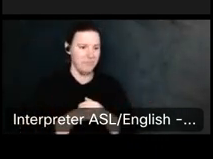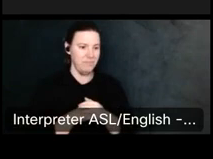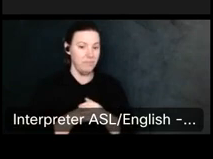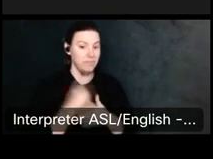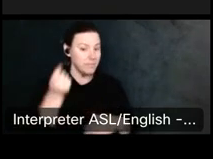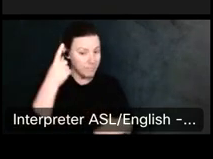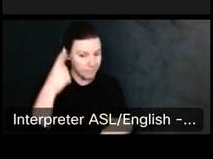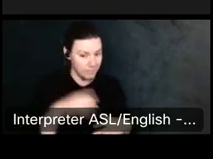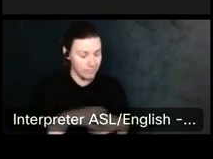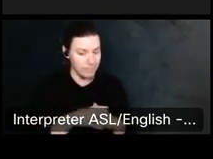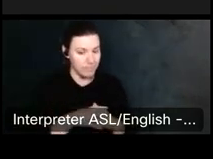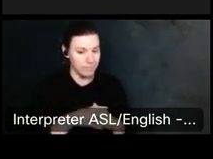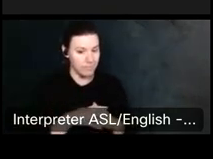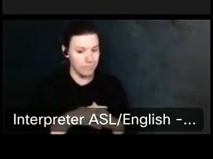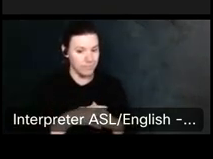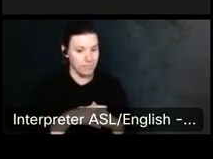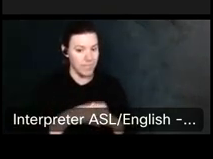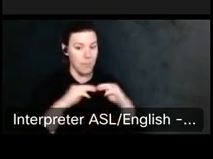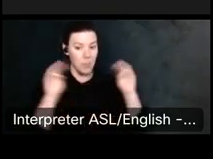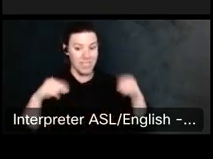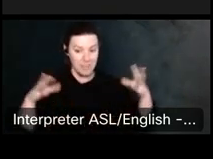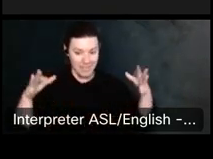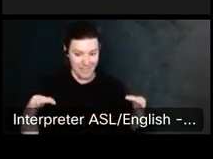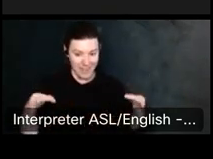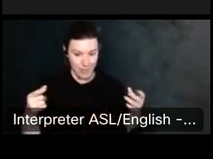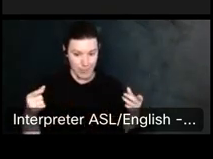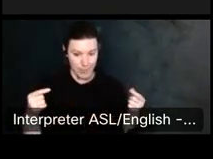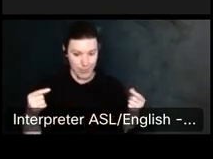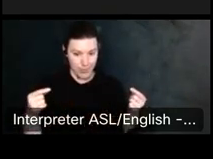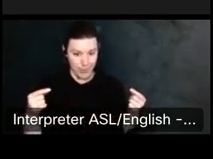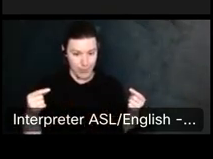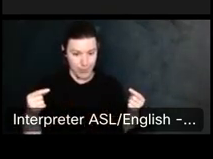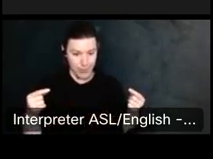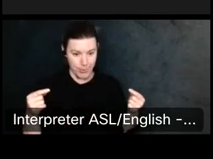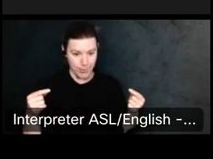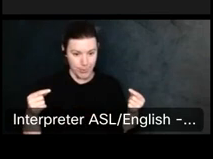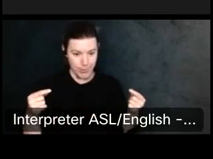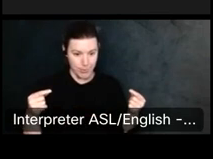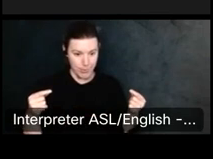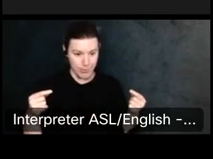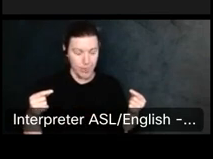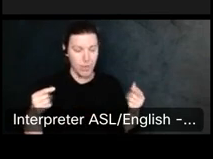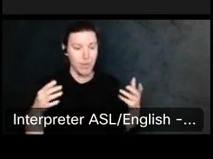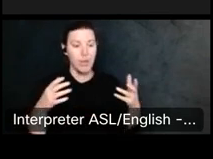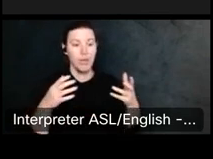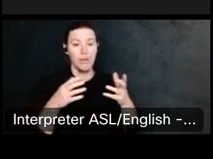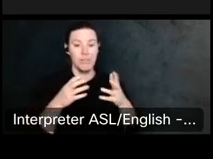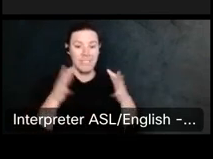They decided to create a new exhibit called made at mass smoker featuring the unfinished.